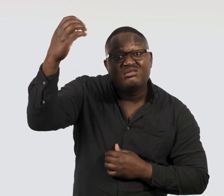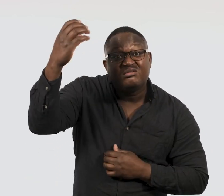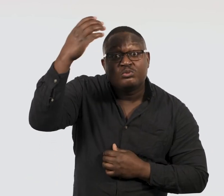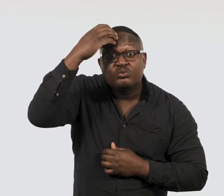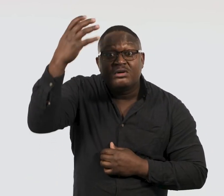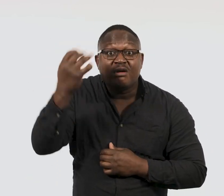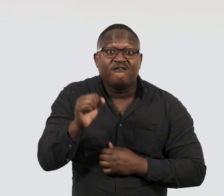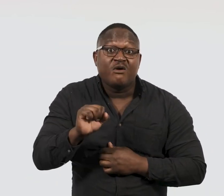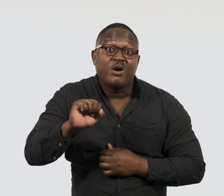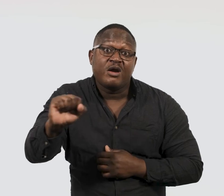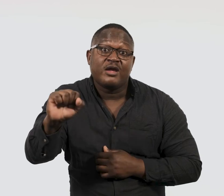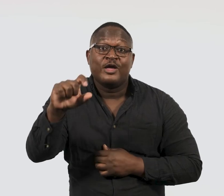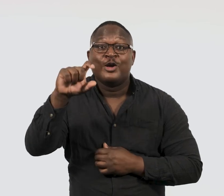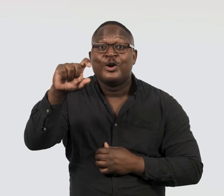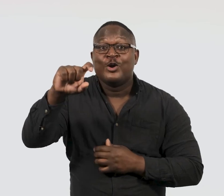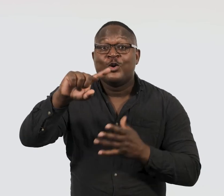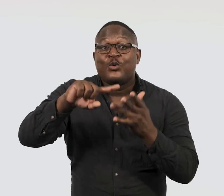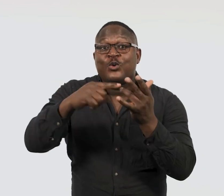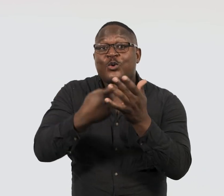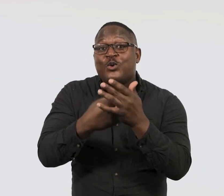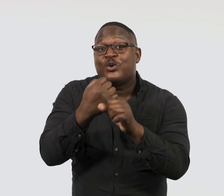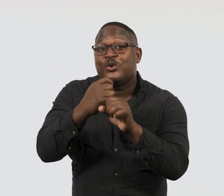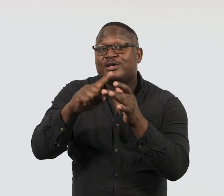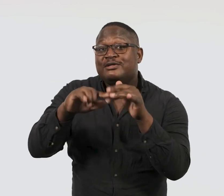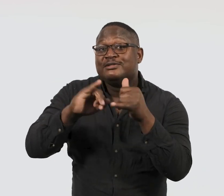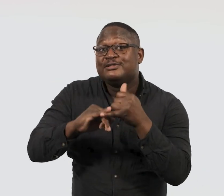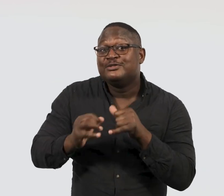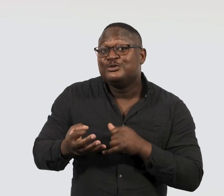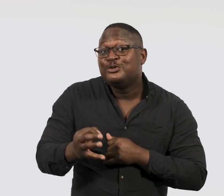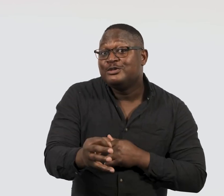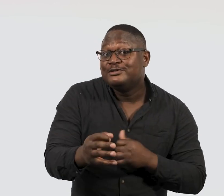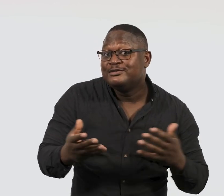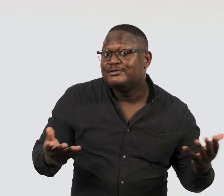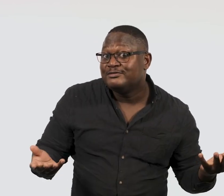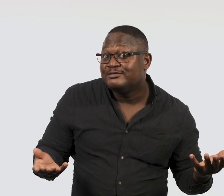Just as long as it doesn’t pee on the carpet.’